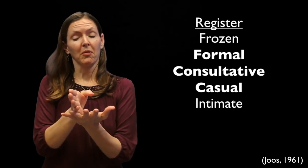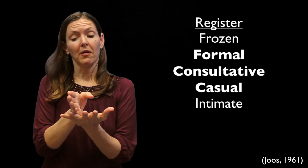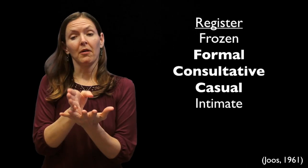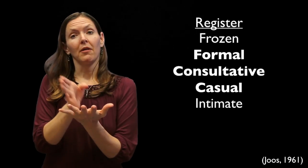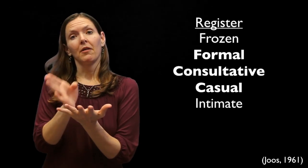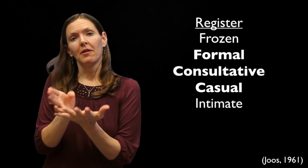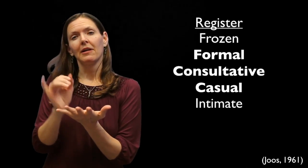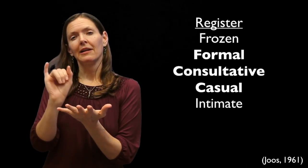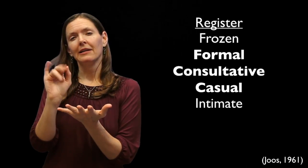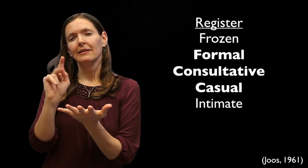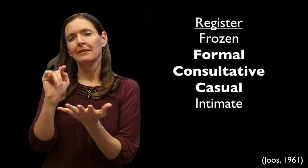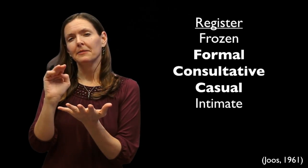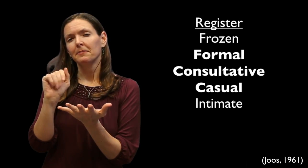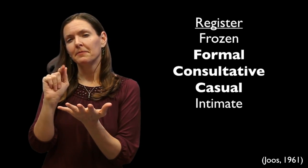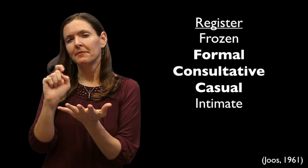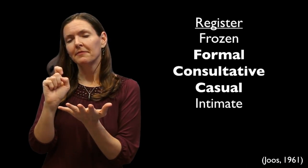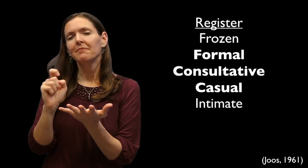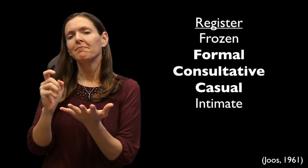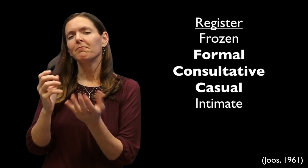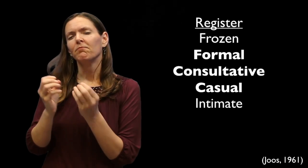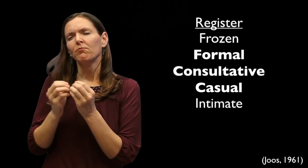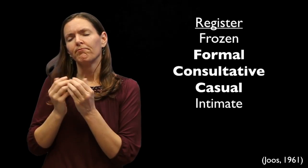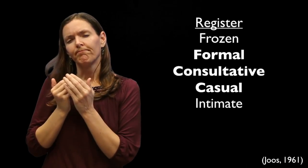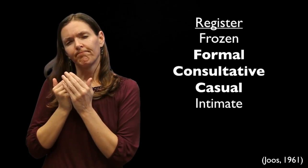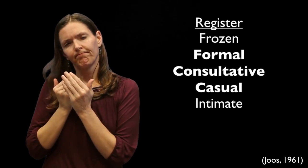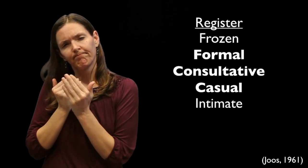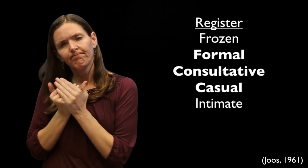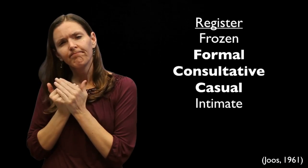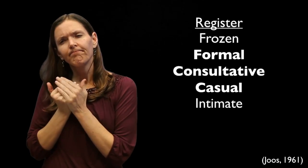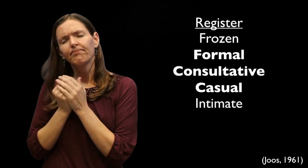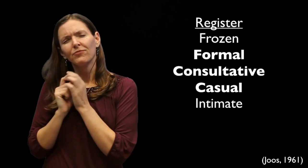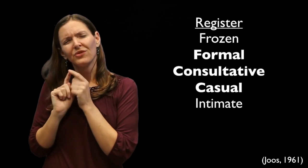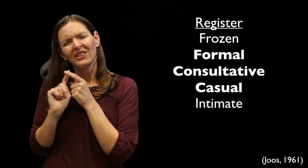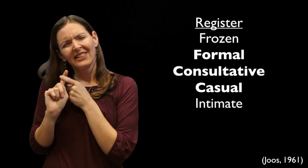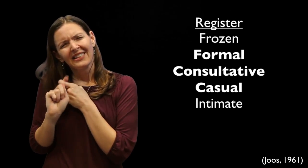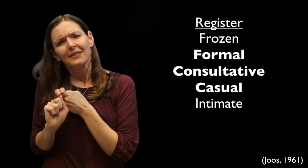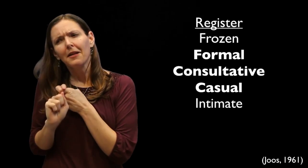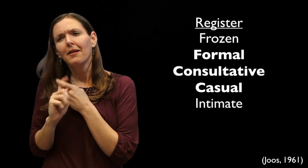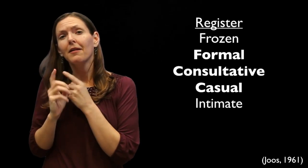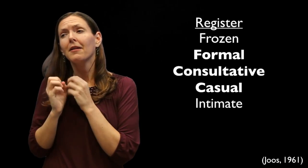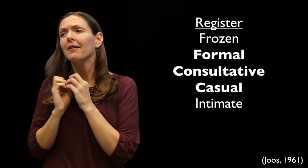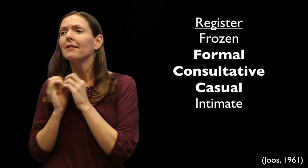The fifth and last register is called "intimate" register. This is usually used among very close friends/partners.